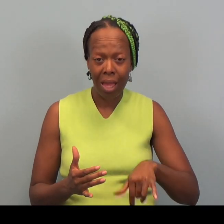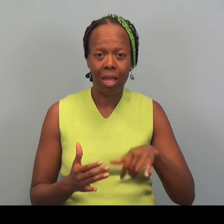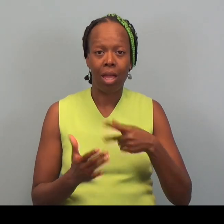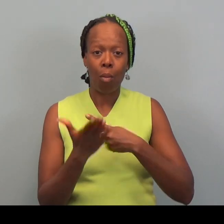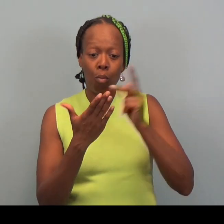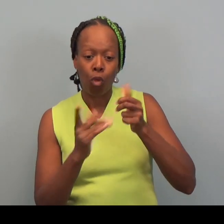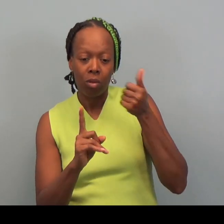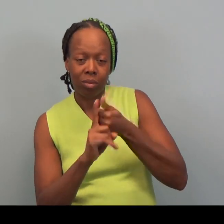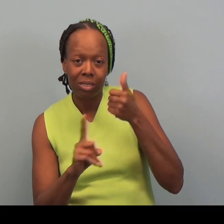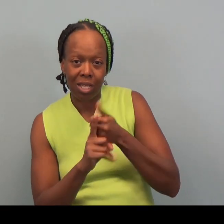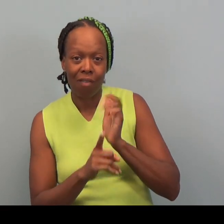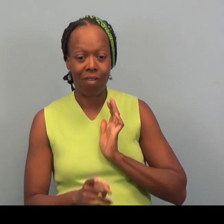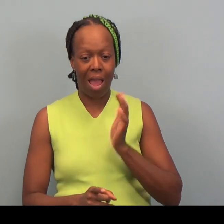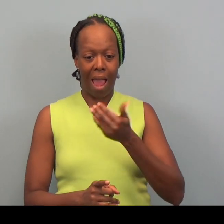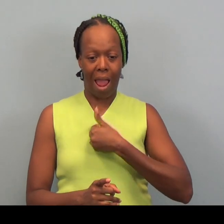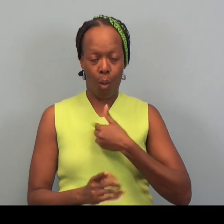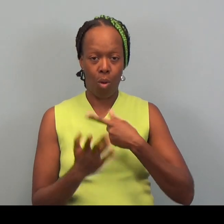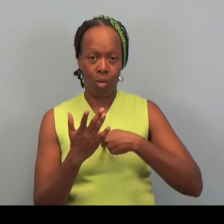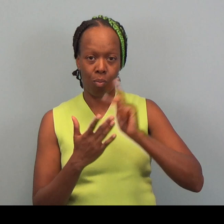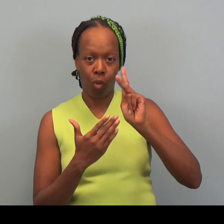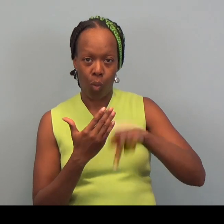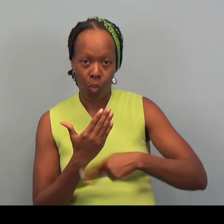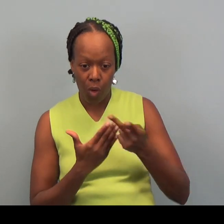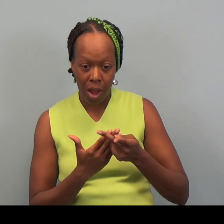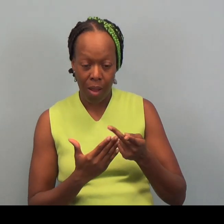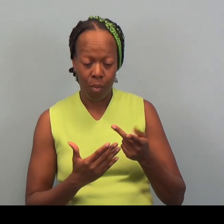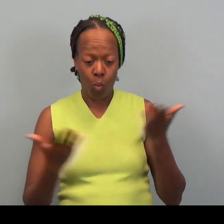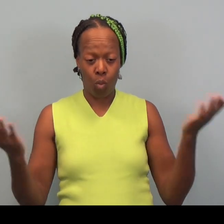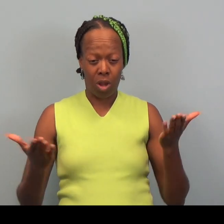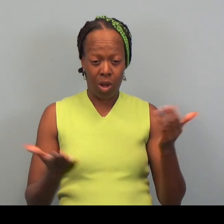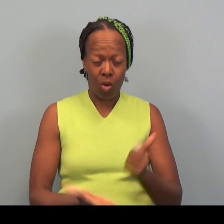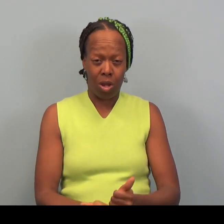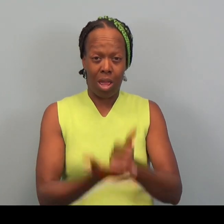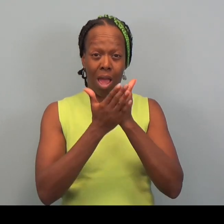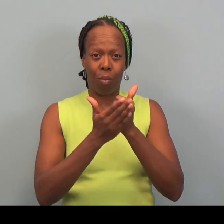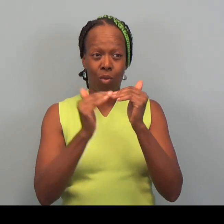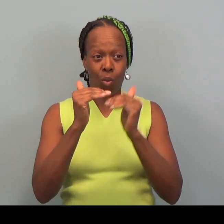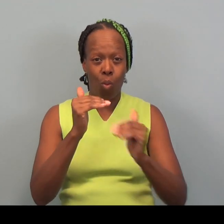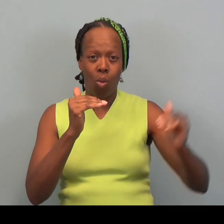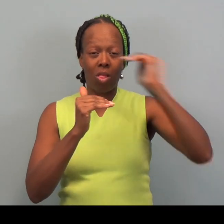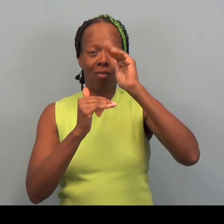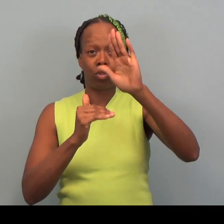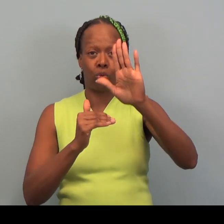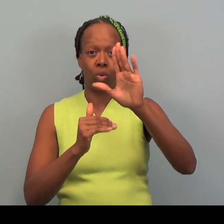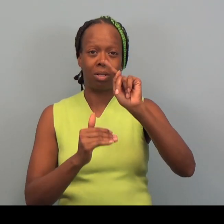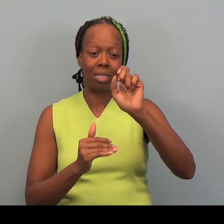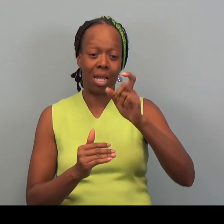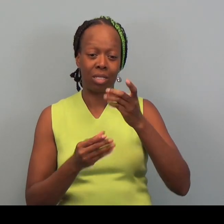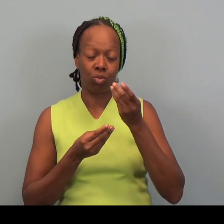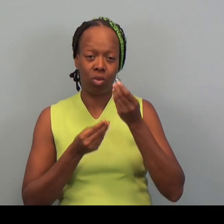and we are here to help you leverage your tax refund